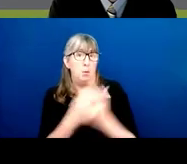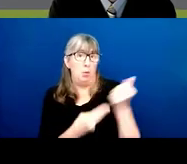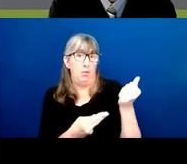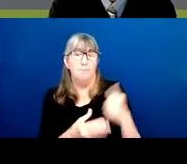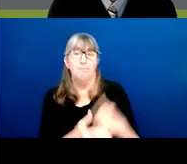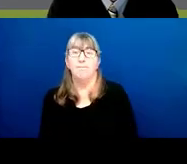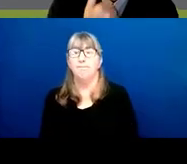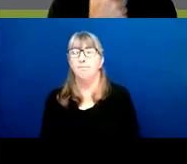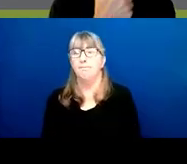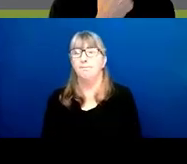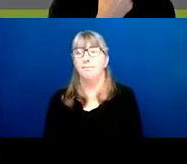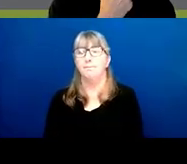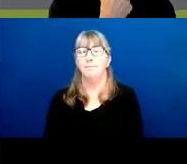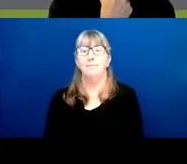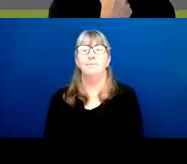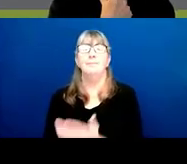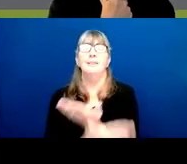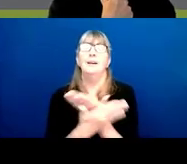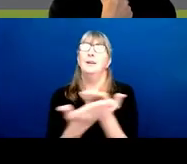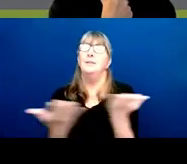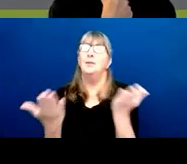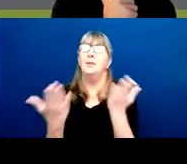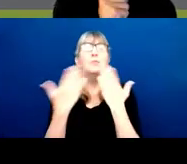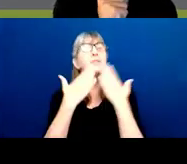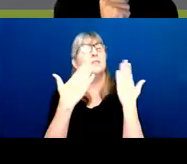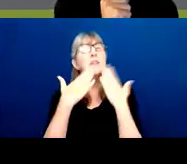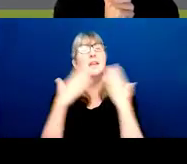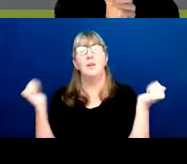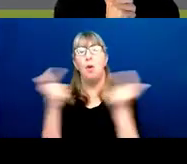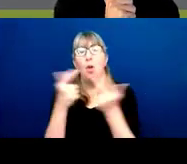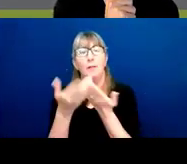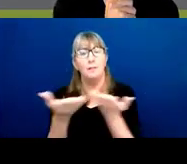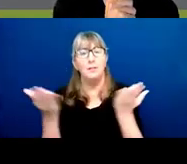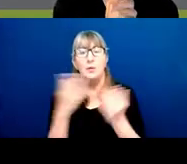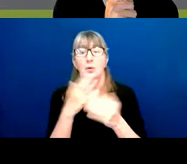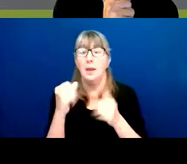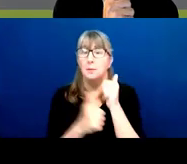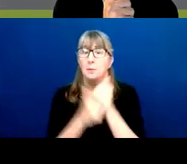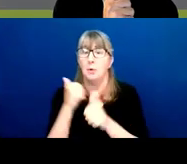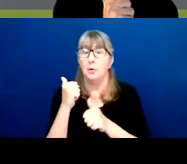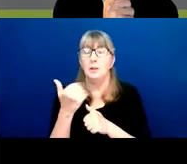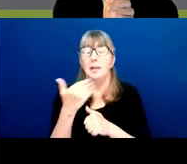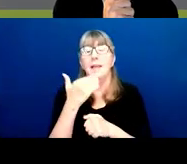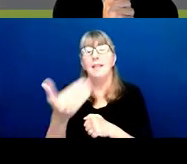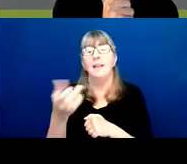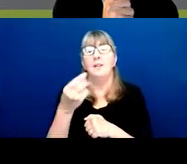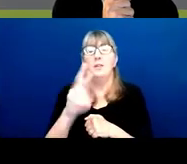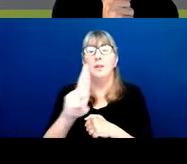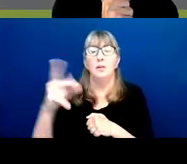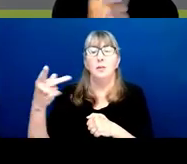So I just wanted to thank everybody, and in particular, thank Dr. Price for the presentation today.